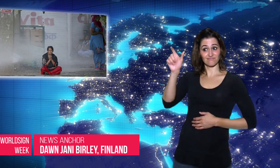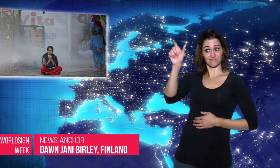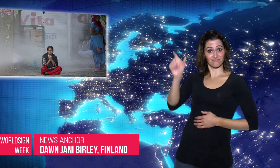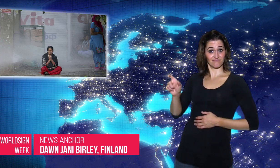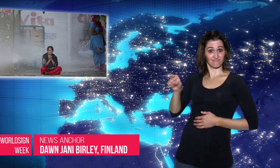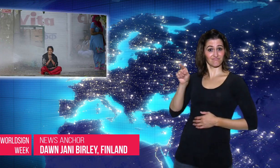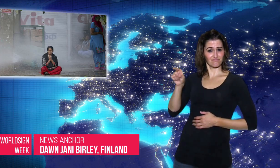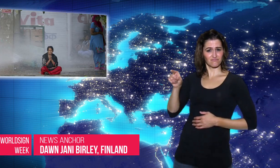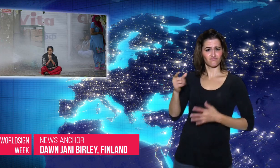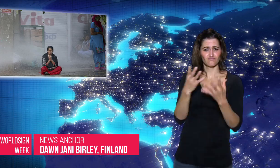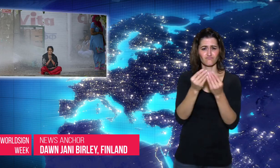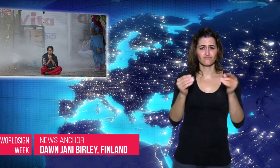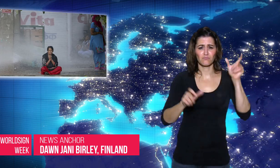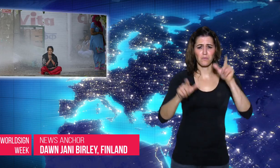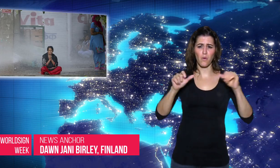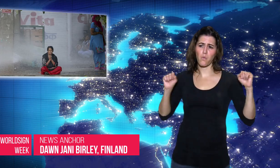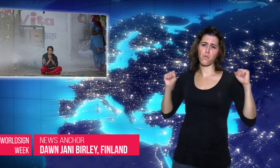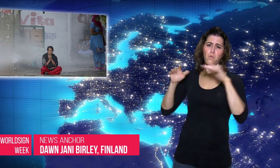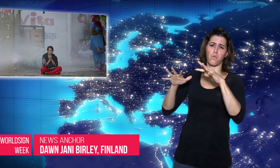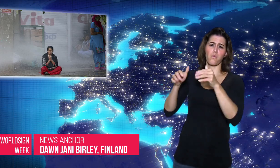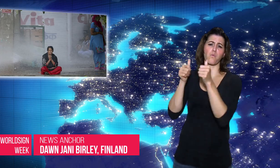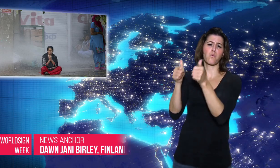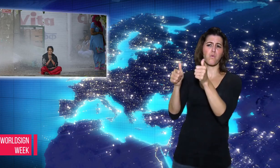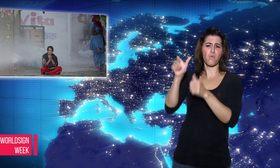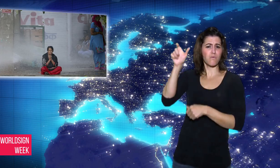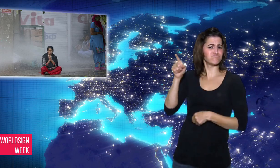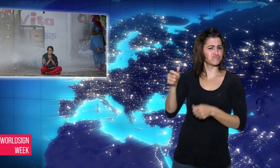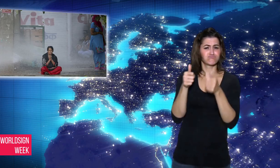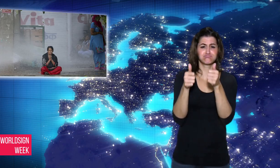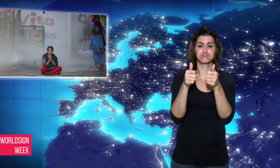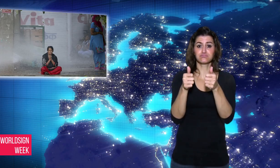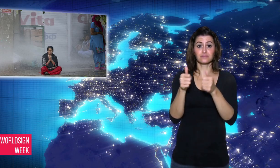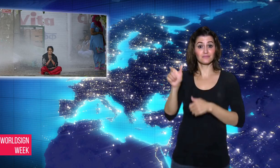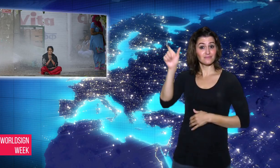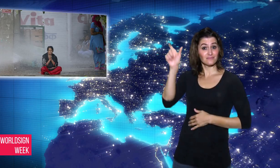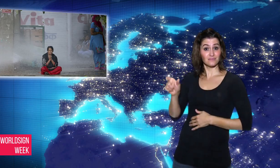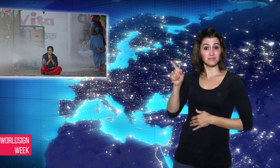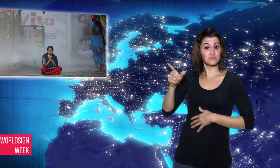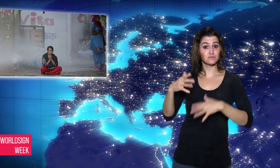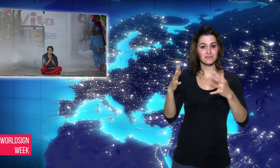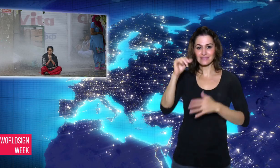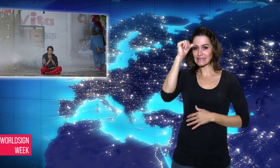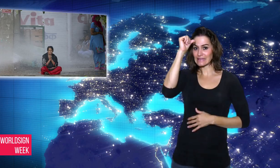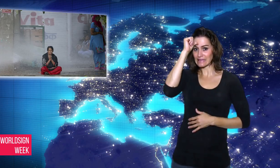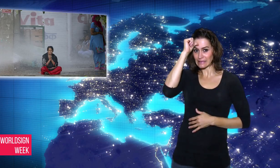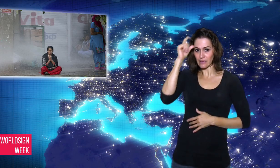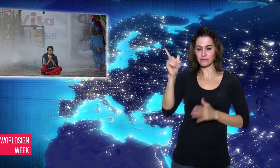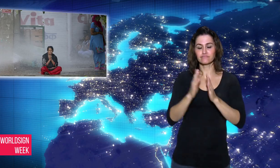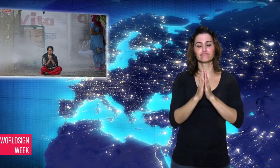Dawn: A popular Indian spiritual guru,